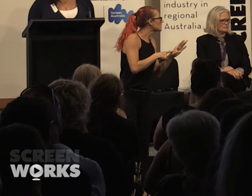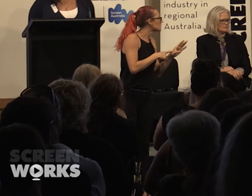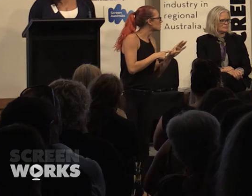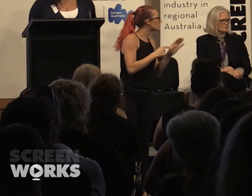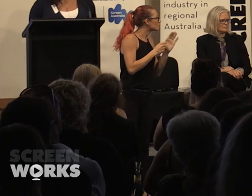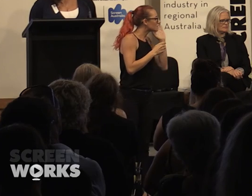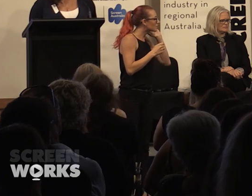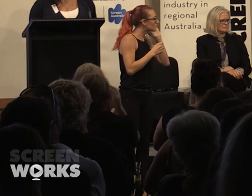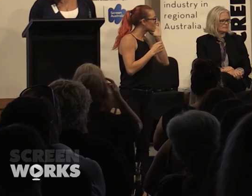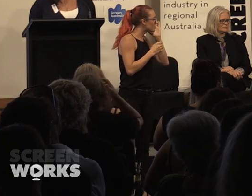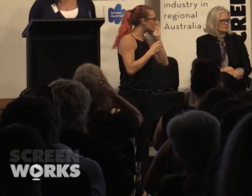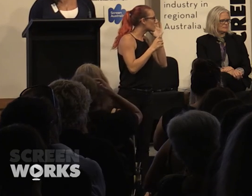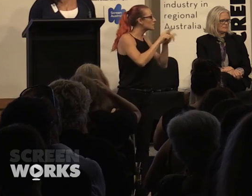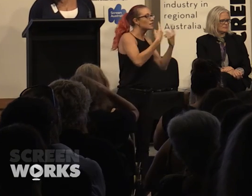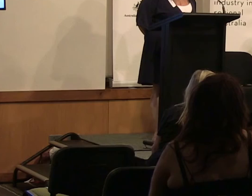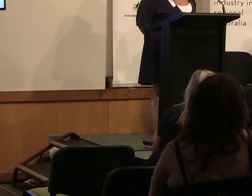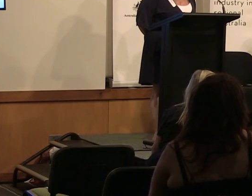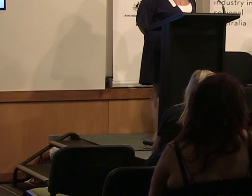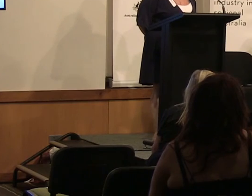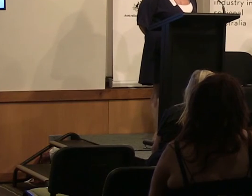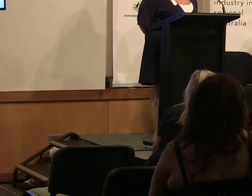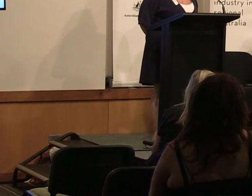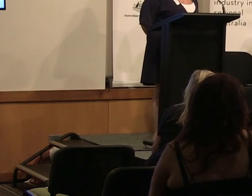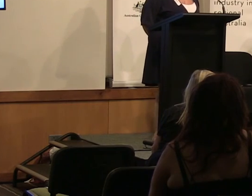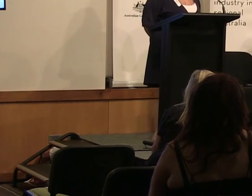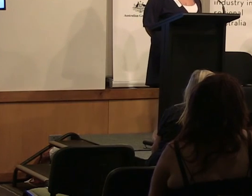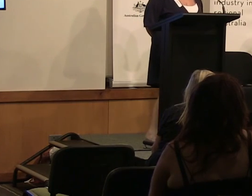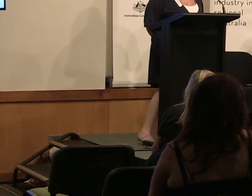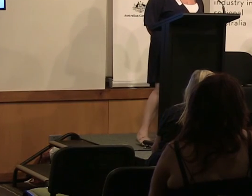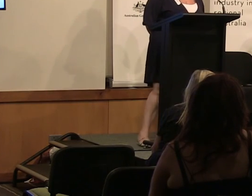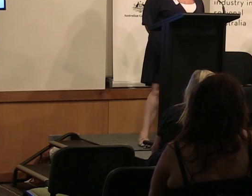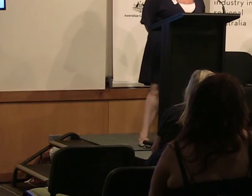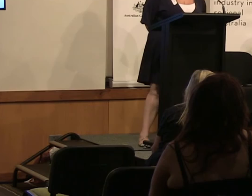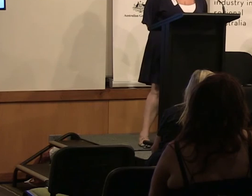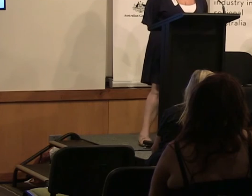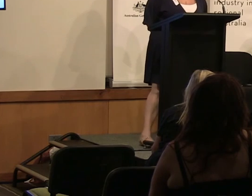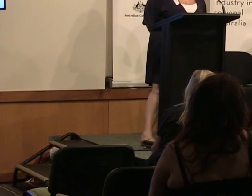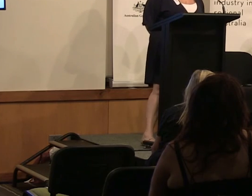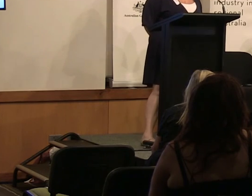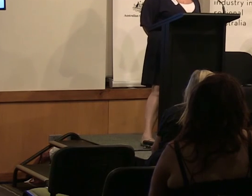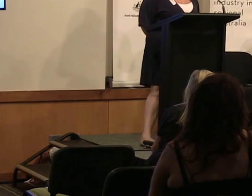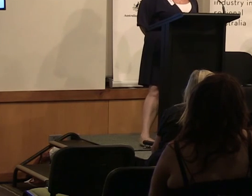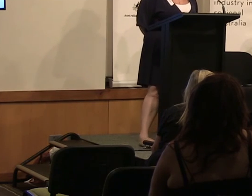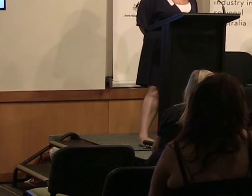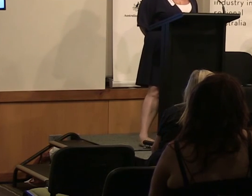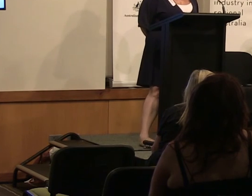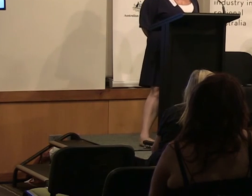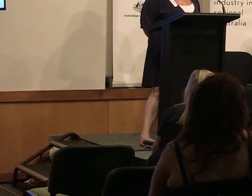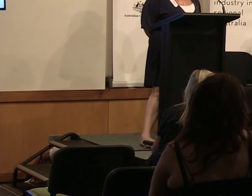different views but I think we've what we've gotta really focus on is getting women opportunities. They are as good as men, they've got to believe that and